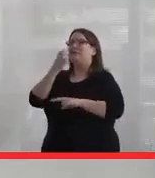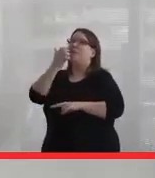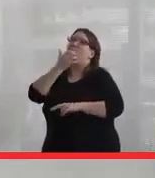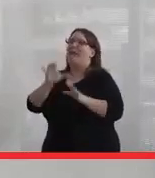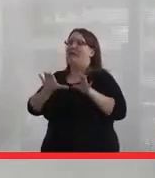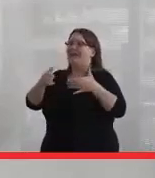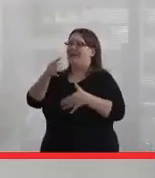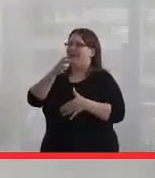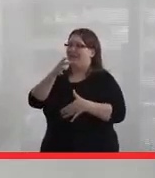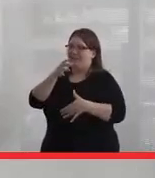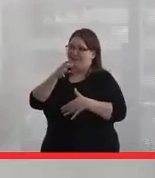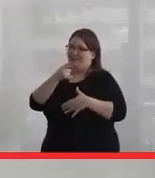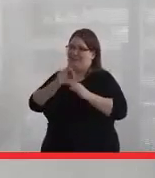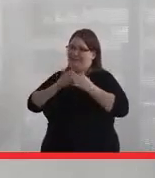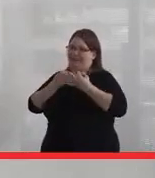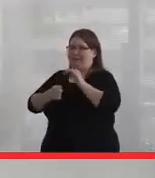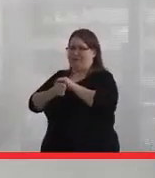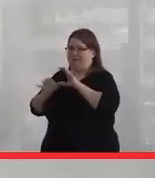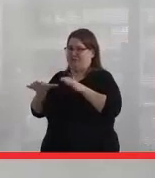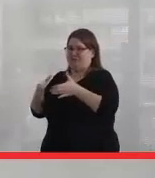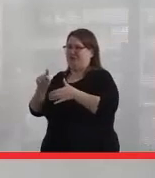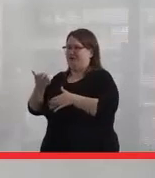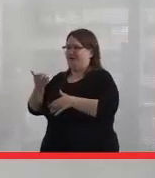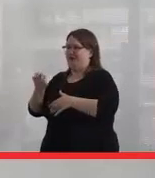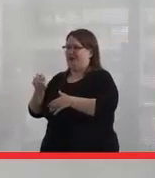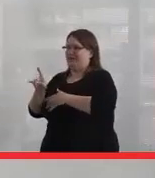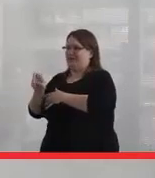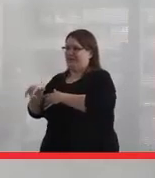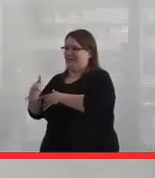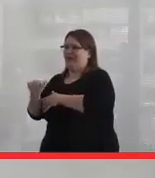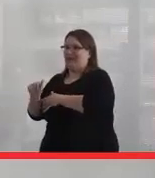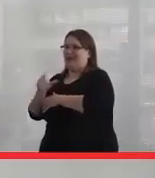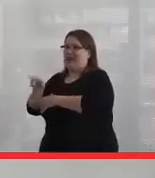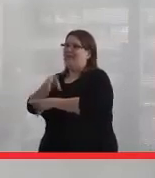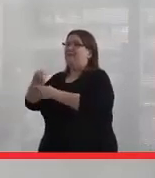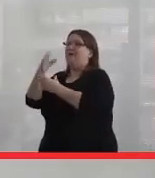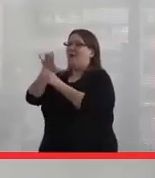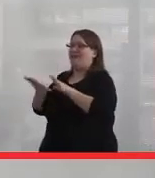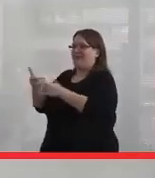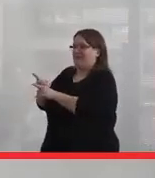of the family of the Turtle Clan in Tyendinaga. And I sit there at the request of the Clan.